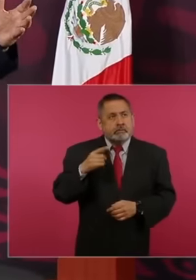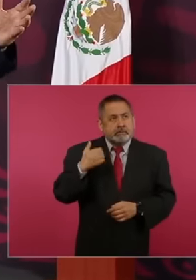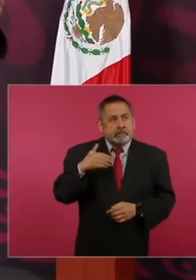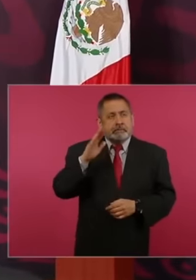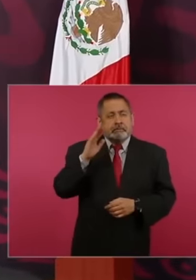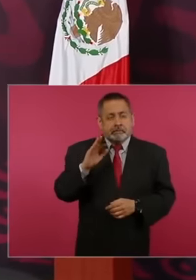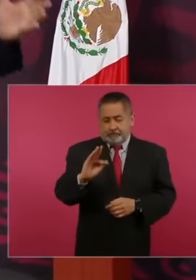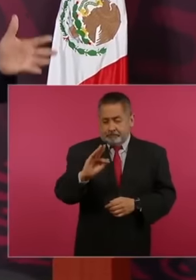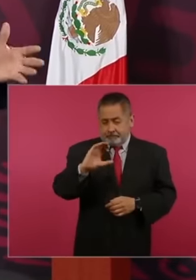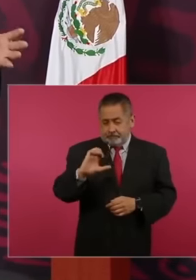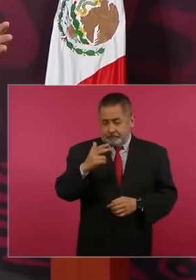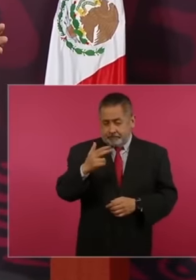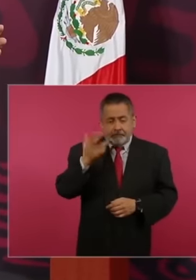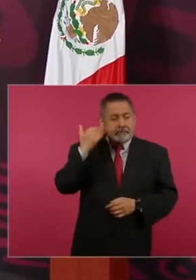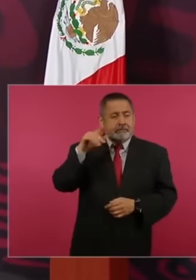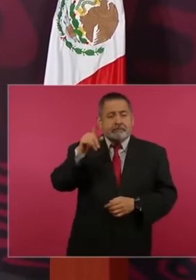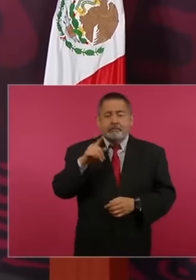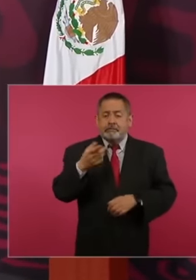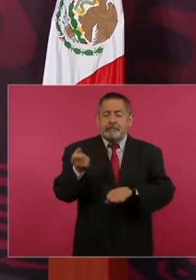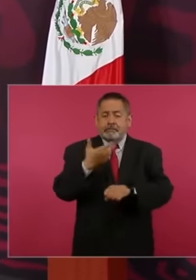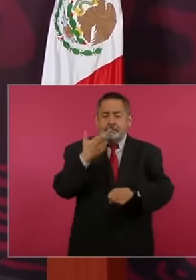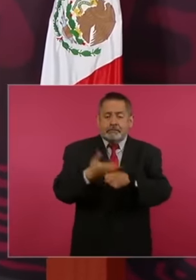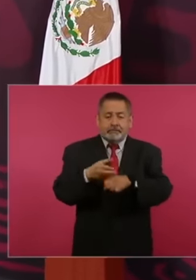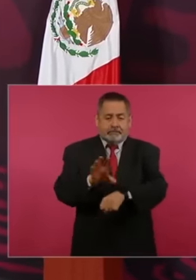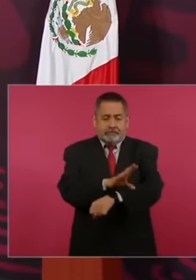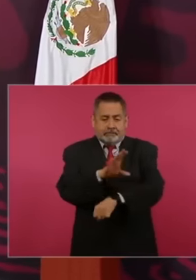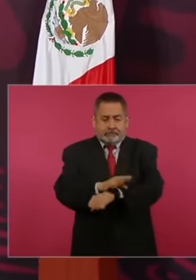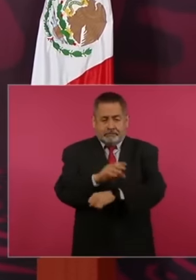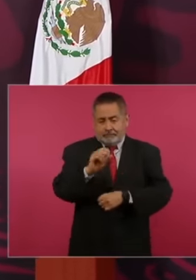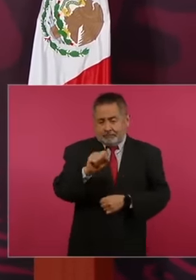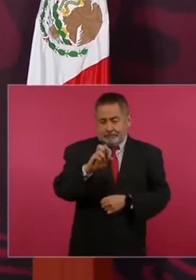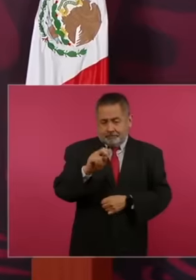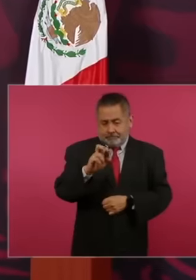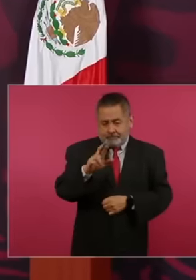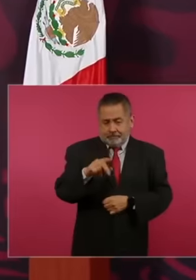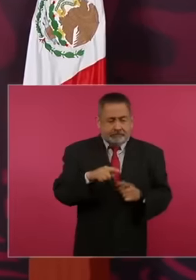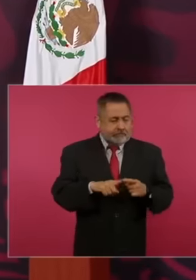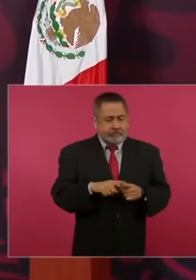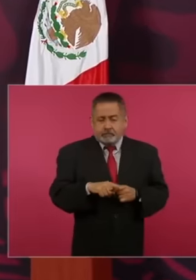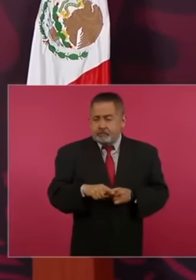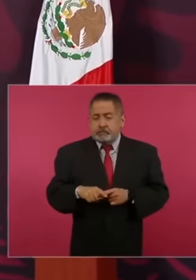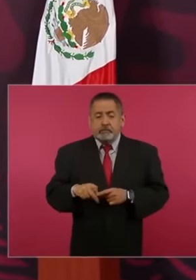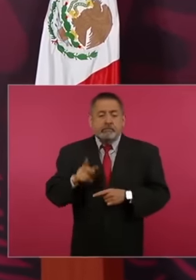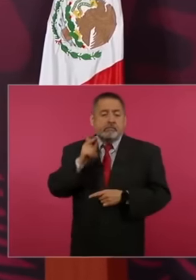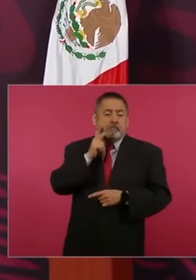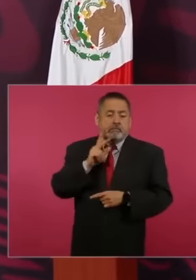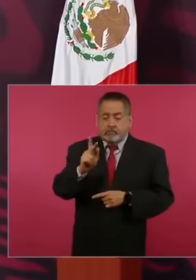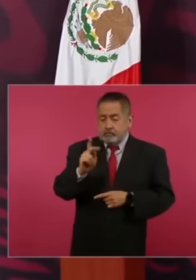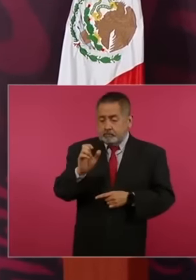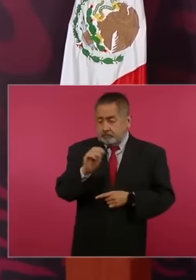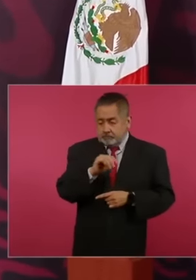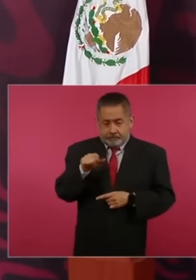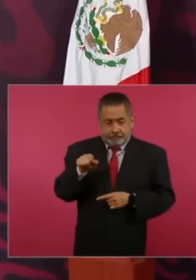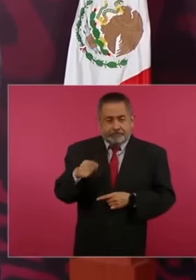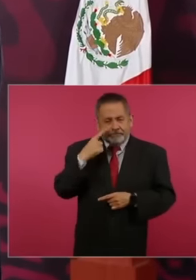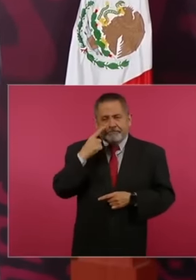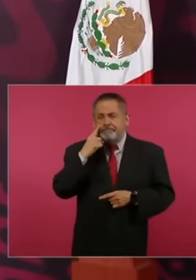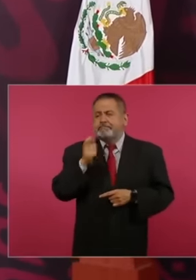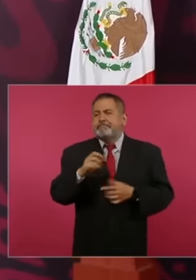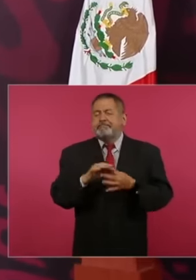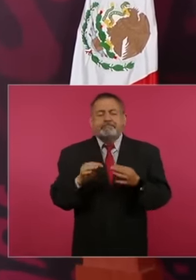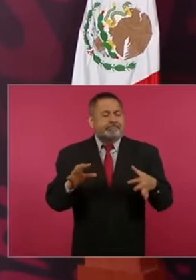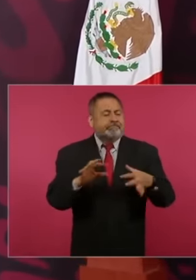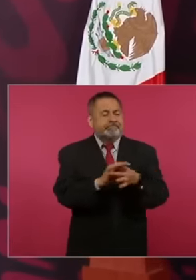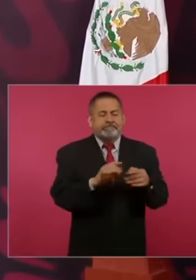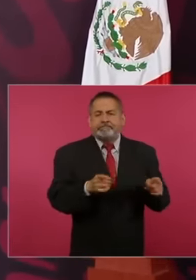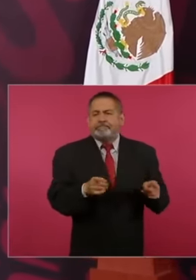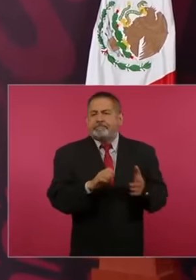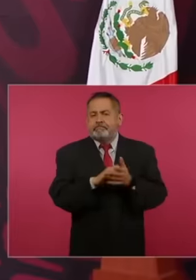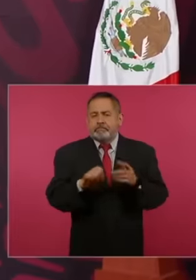energy secretariat, pemix had, for example, shares in